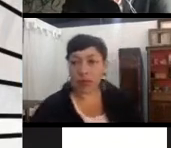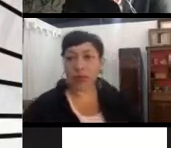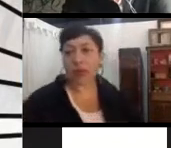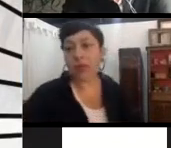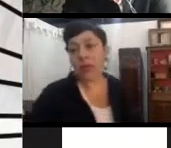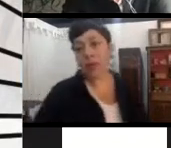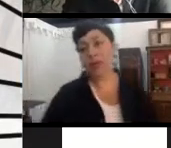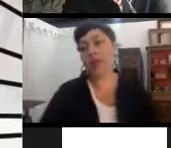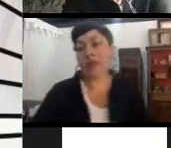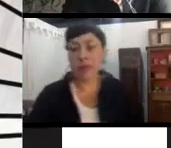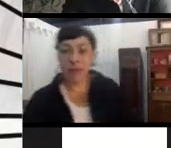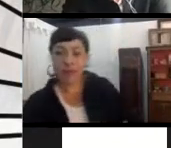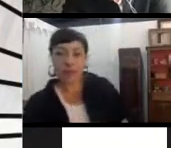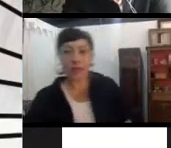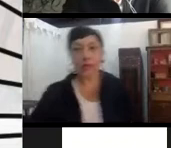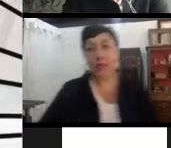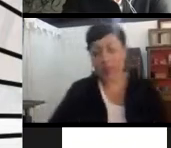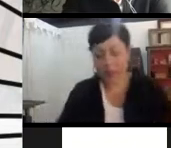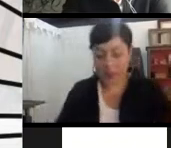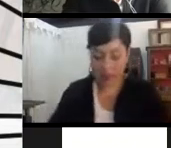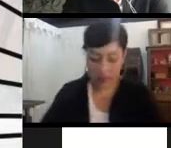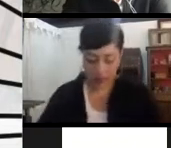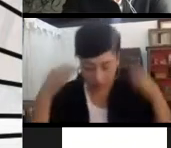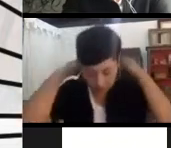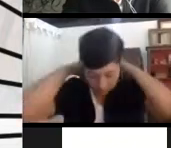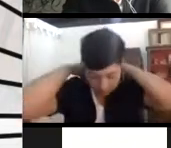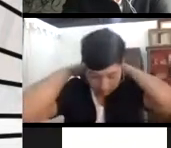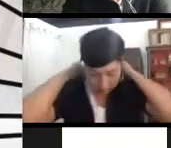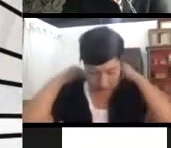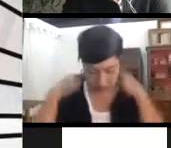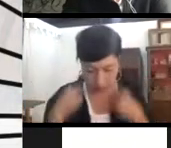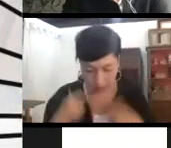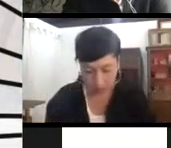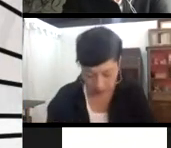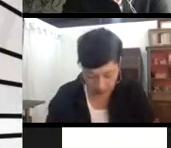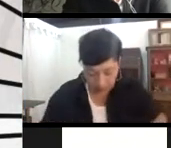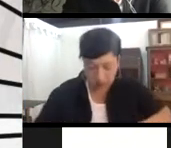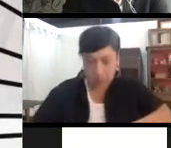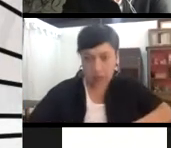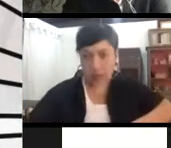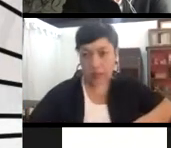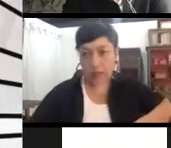15:32:37 I am on alone a chance to work my land, also known as El Segundo, California.